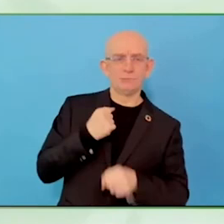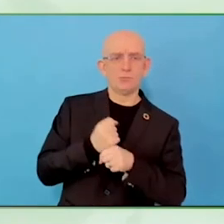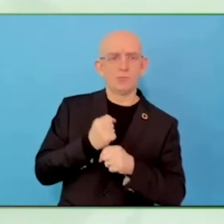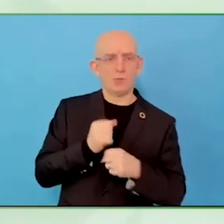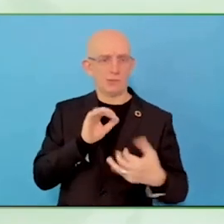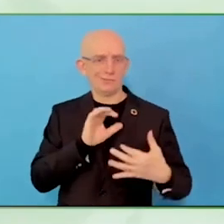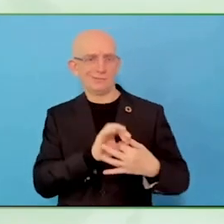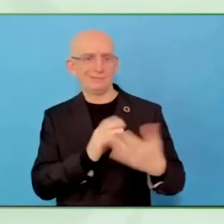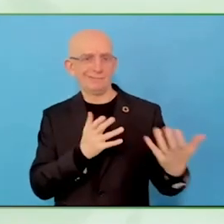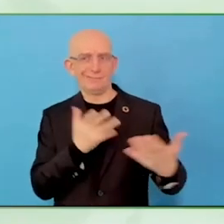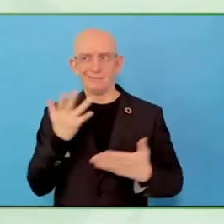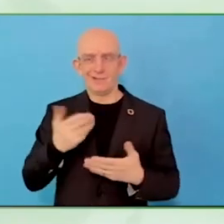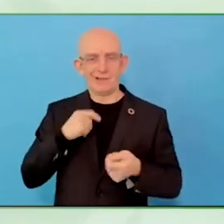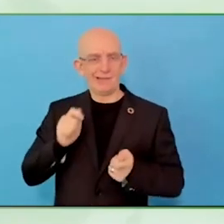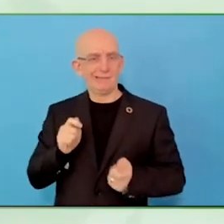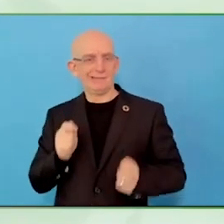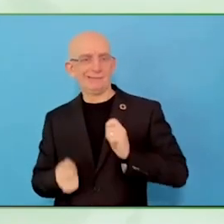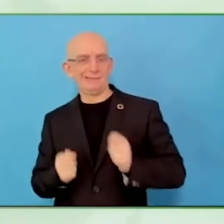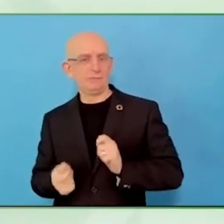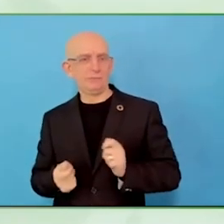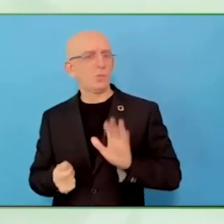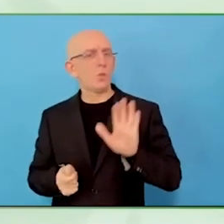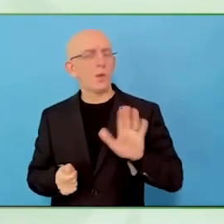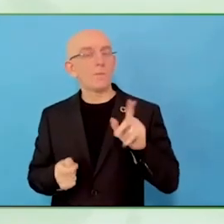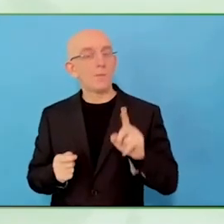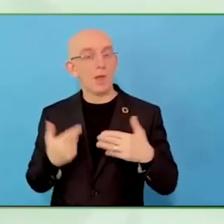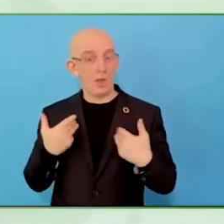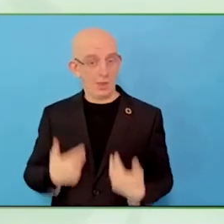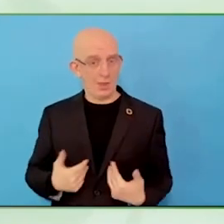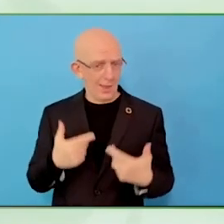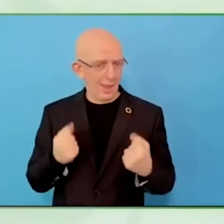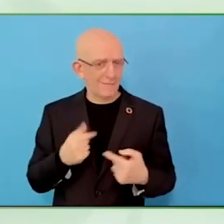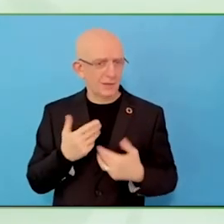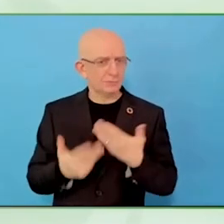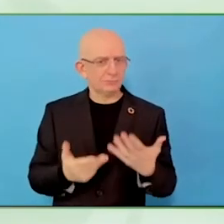Yes, one of the points, people want to be entrepreneurs because